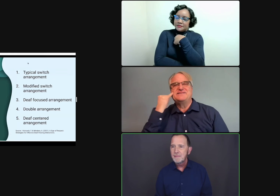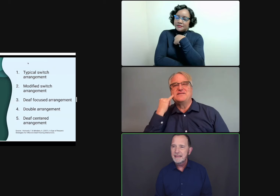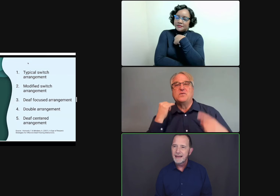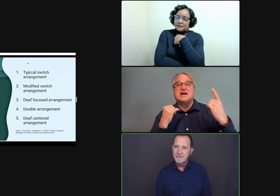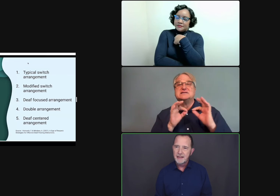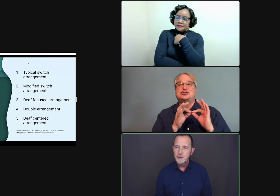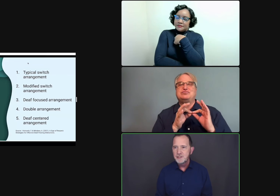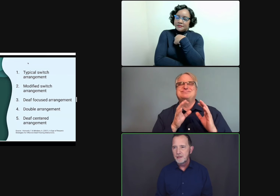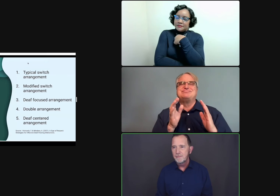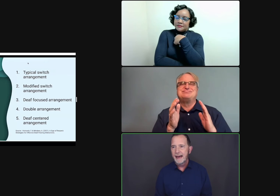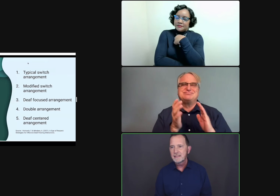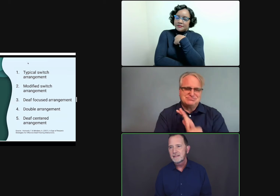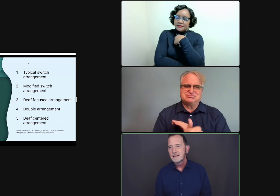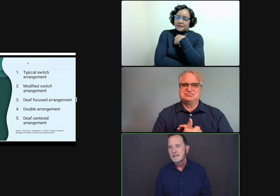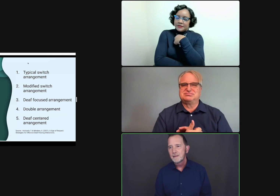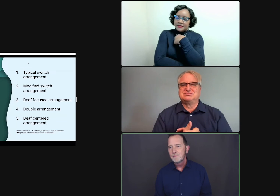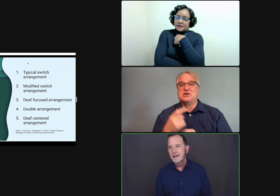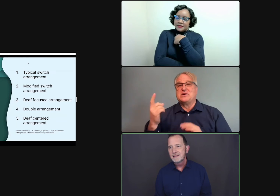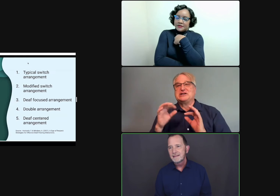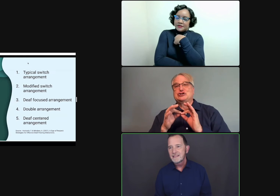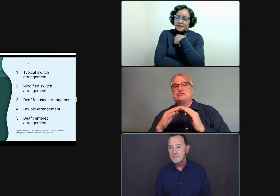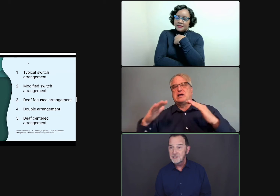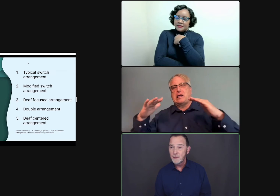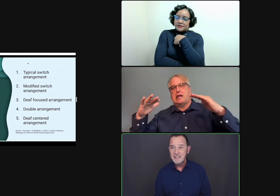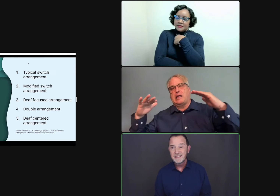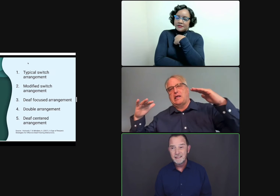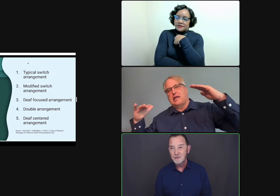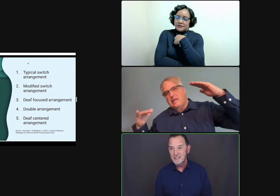It may not have that huge an impact. But in some situations, the difference